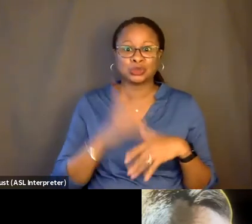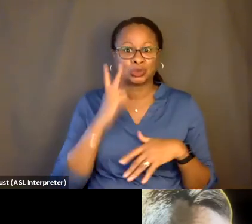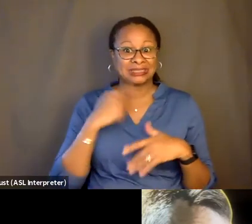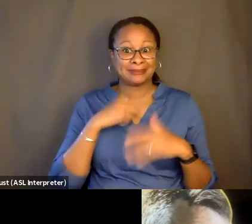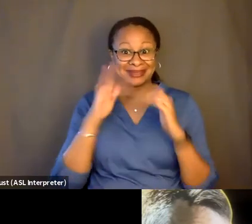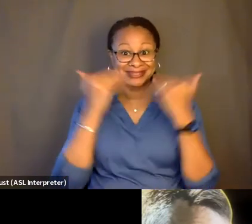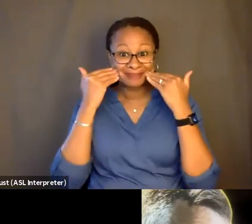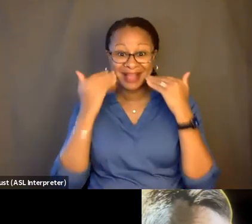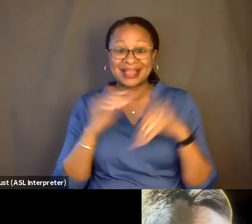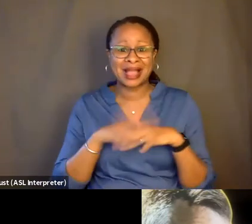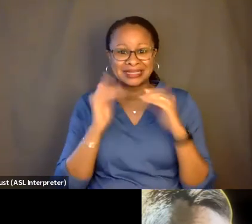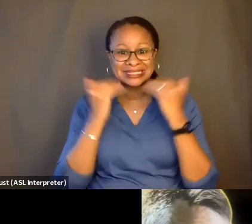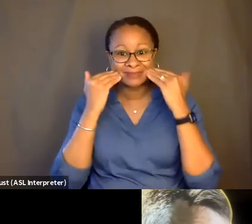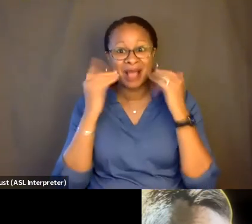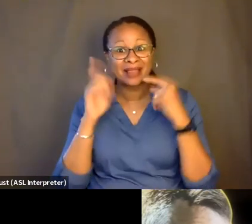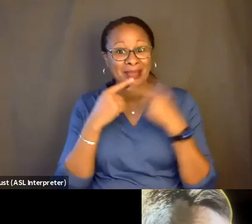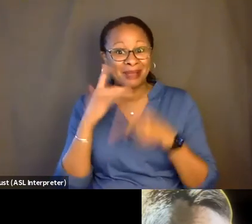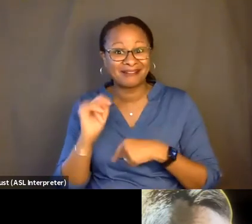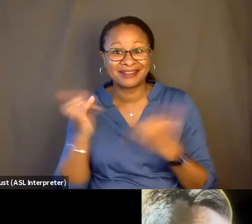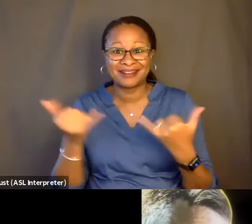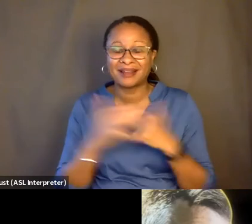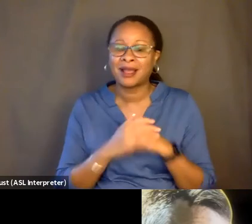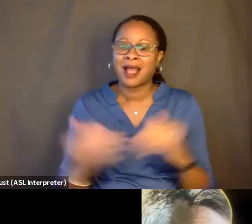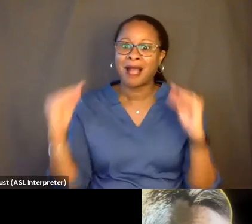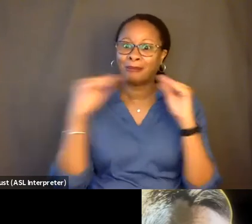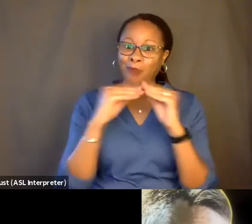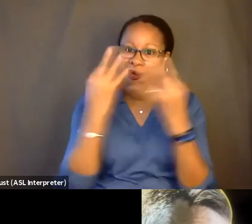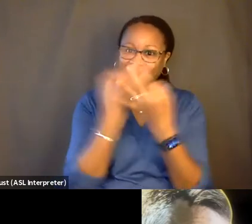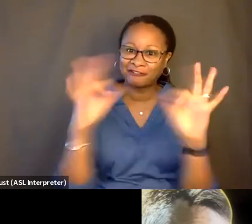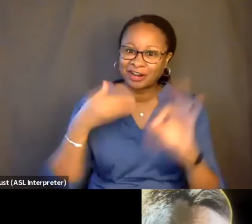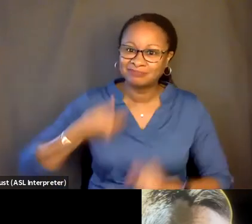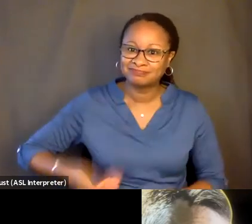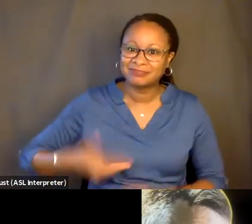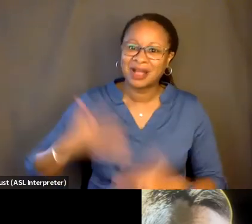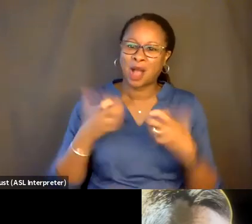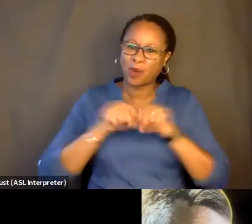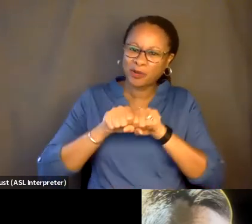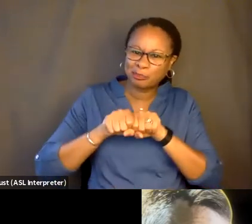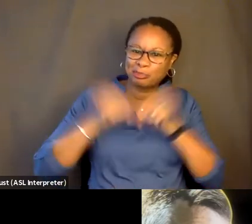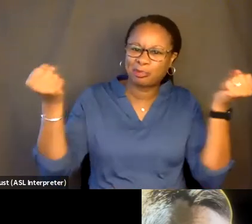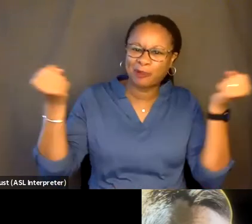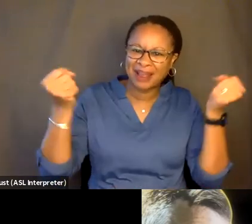totally smiling about this-- I am more free. I want to break cinema even more.